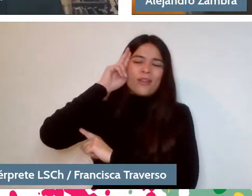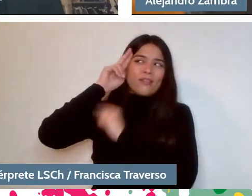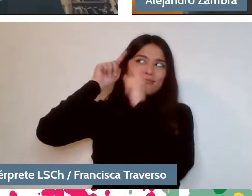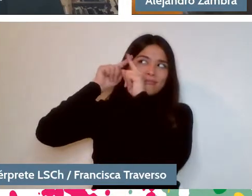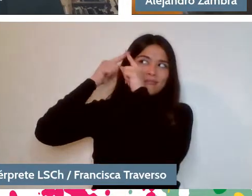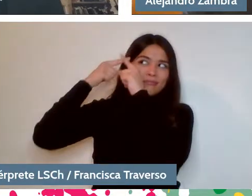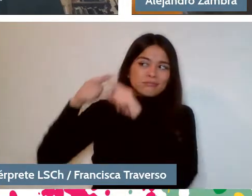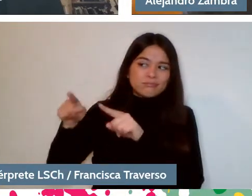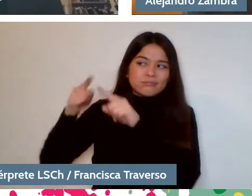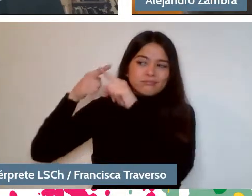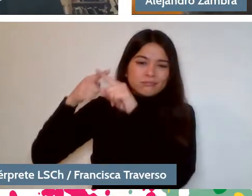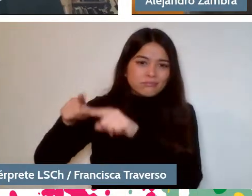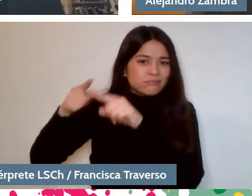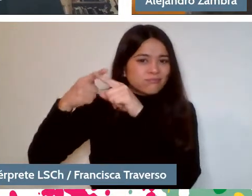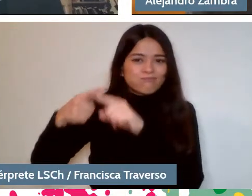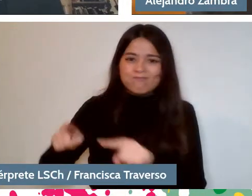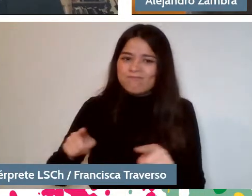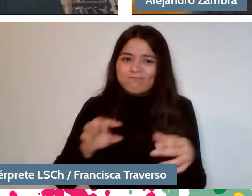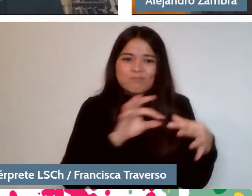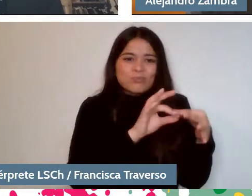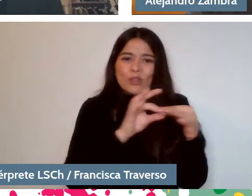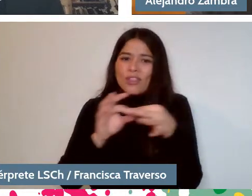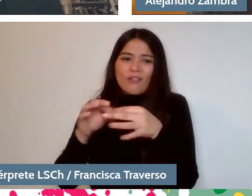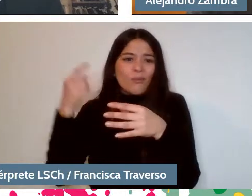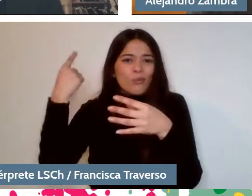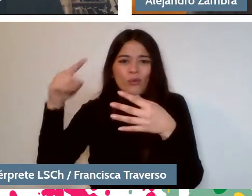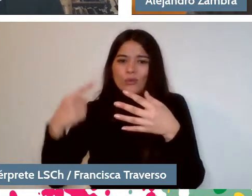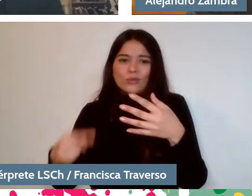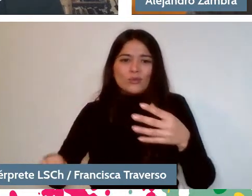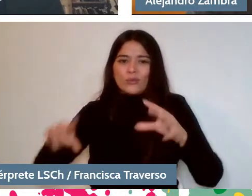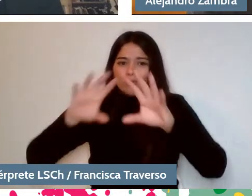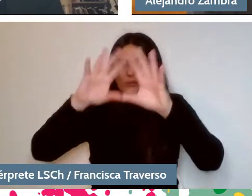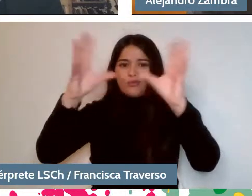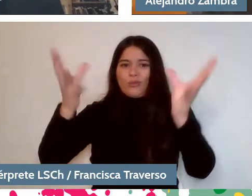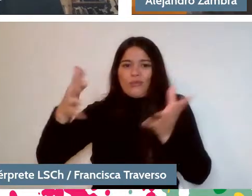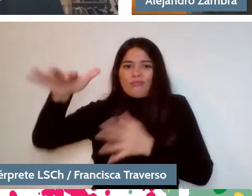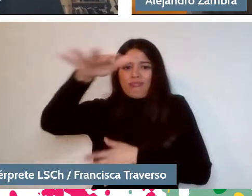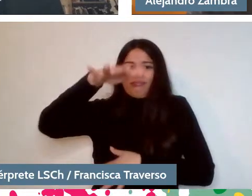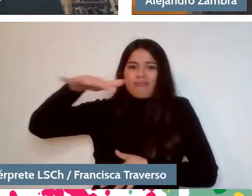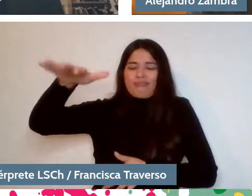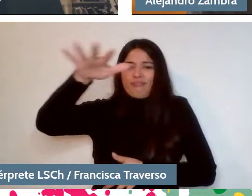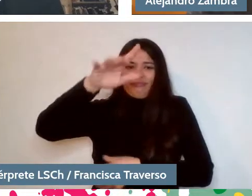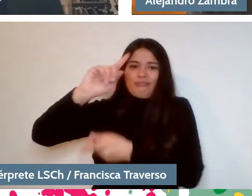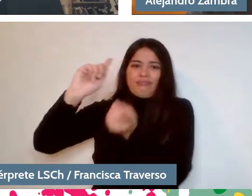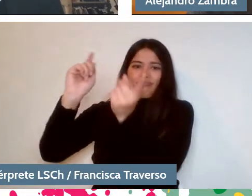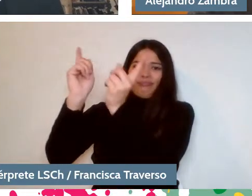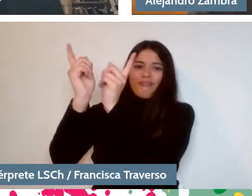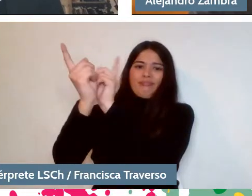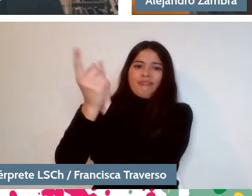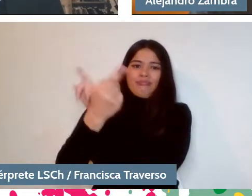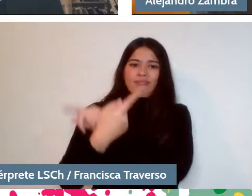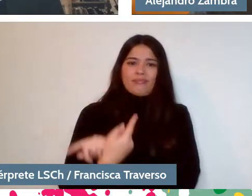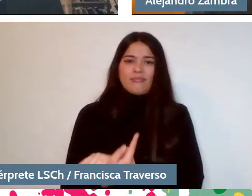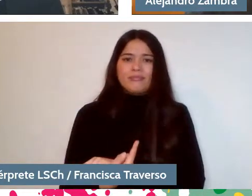for a thousand reasons, because the world changes and we move in a different way